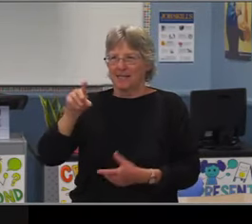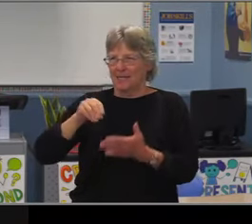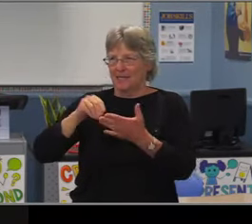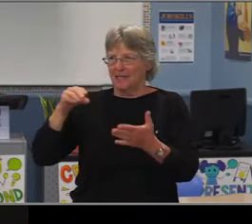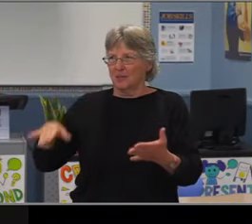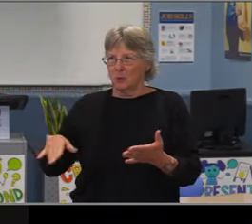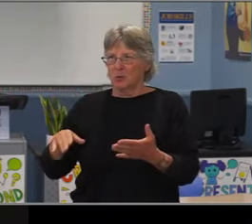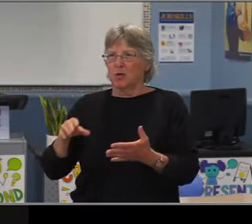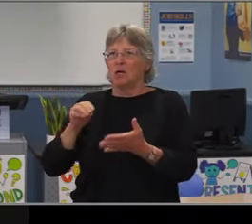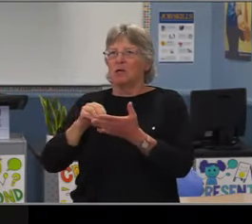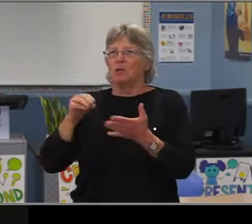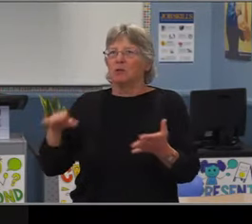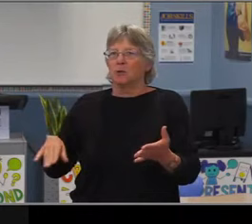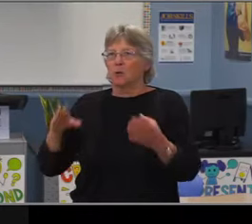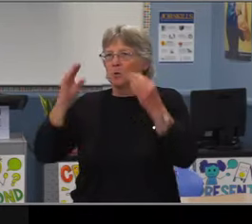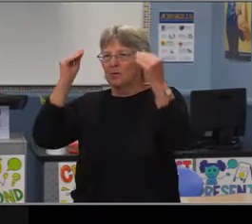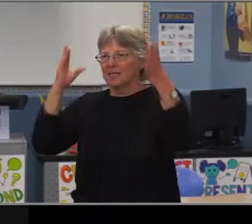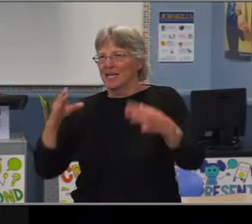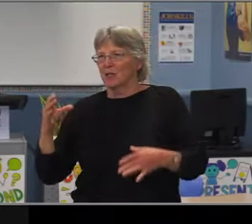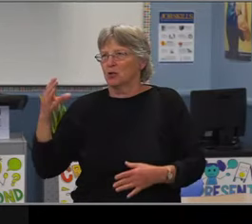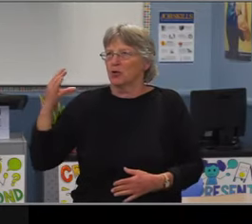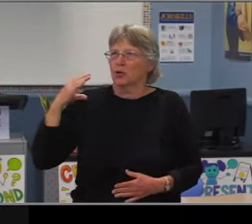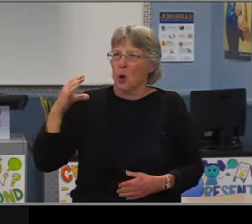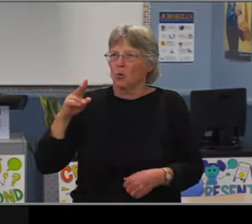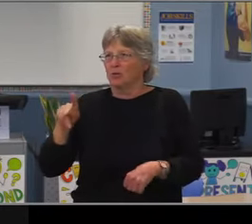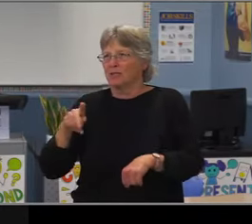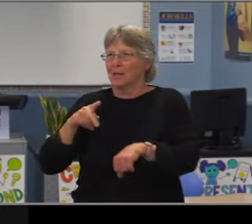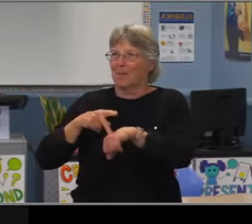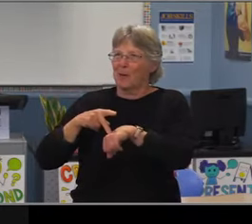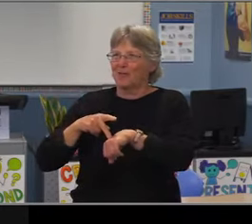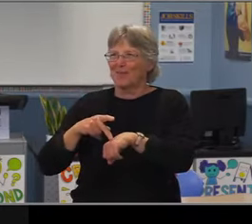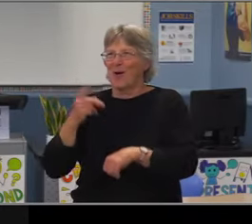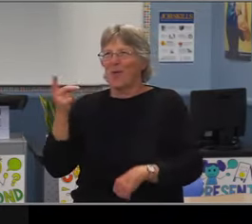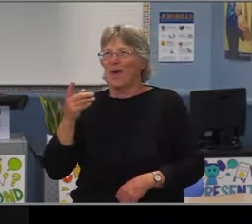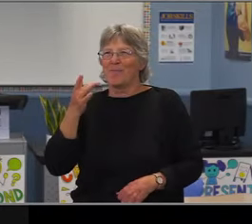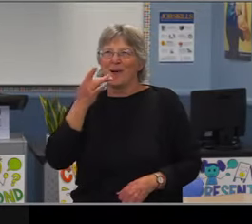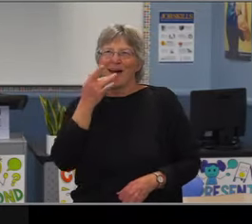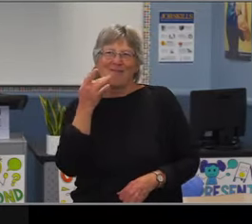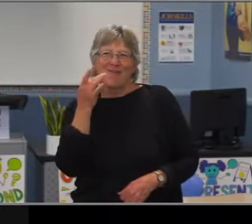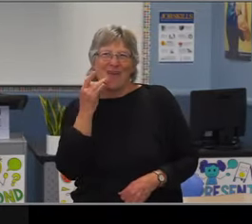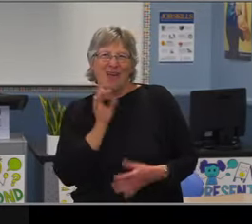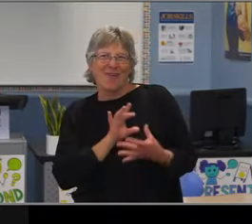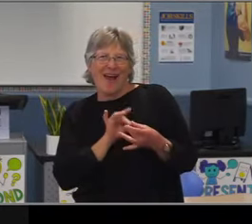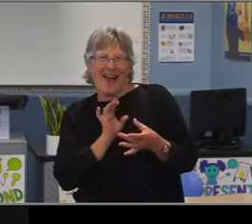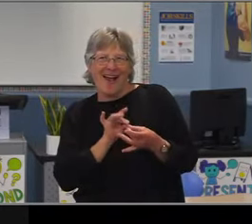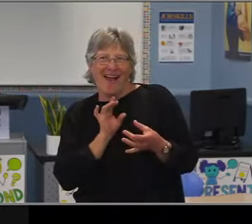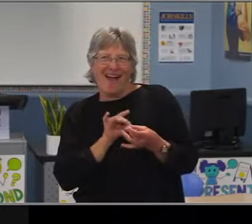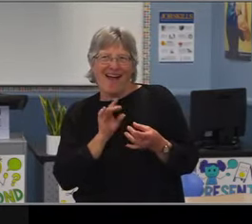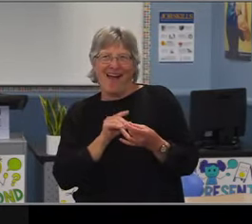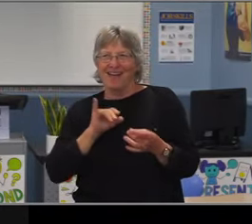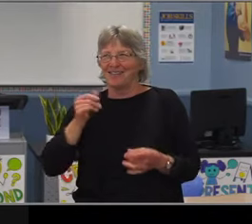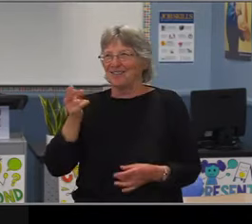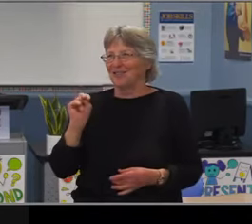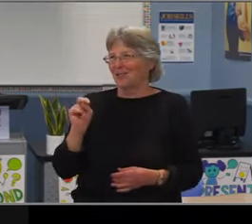So I will end just with a couple of things, first some commentary about our students and then just one announcement.